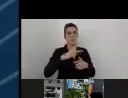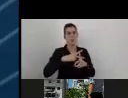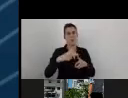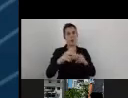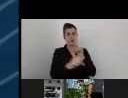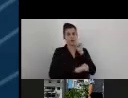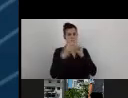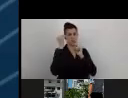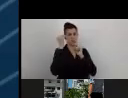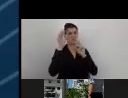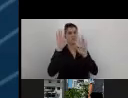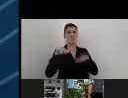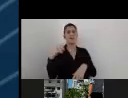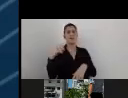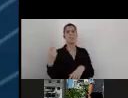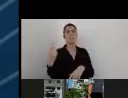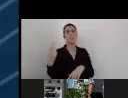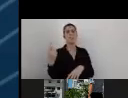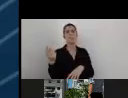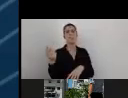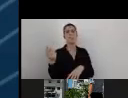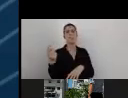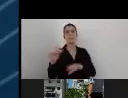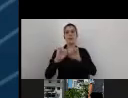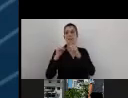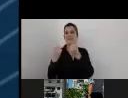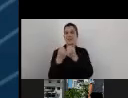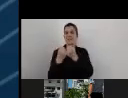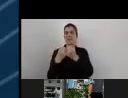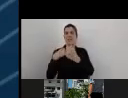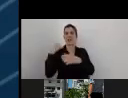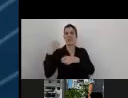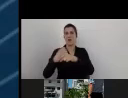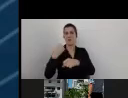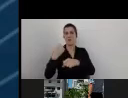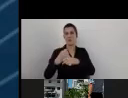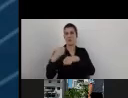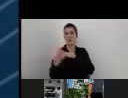the workers and the employees of the university with some kind of disability.